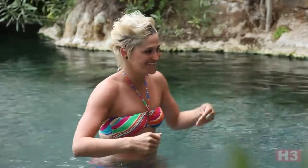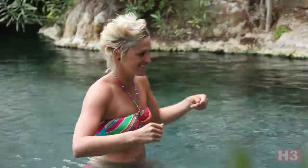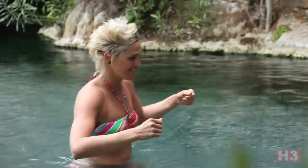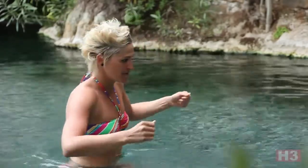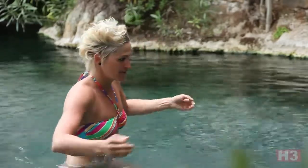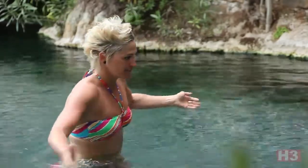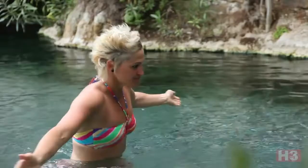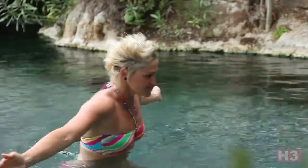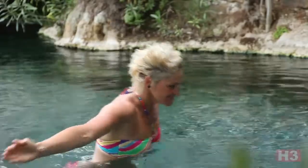Let’s see.